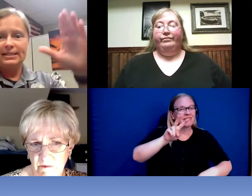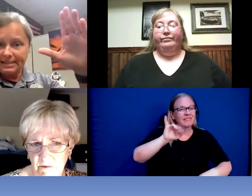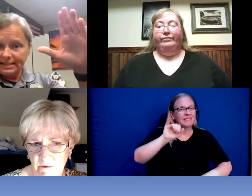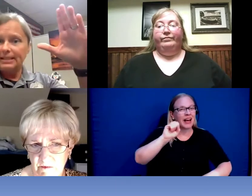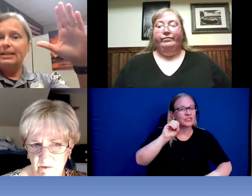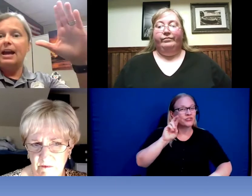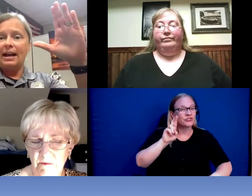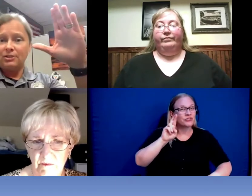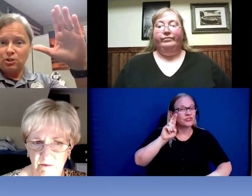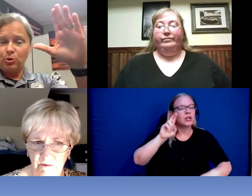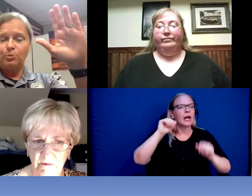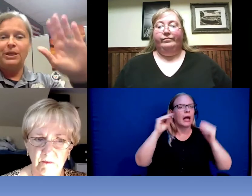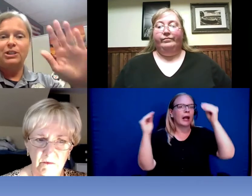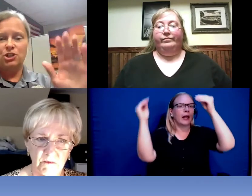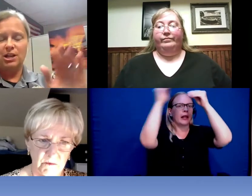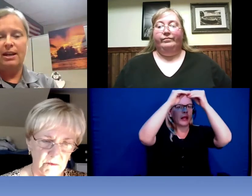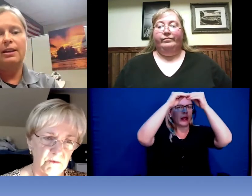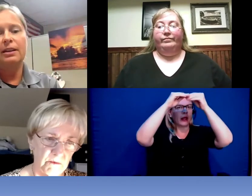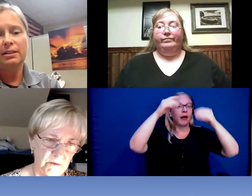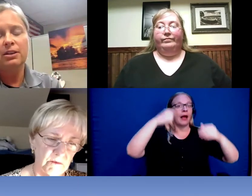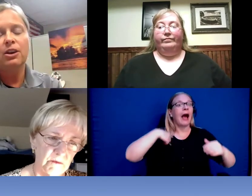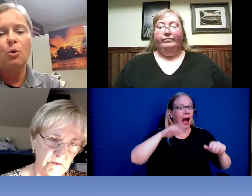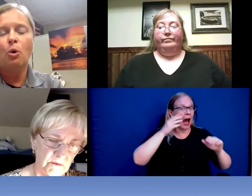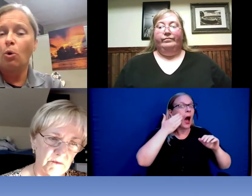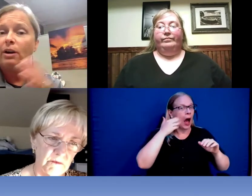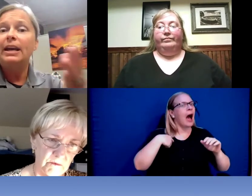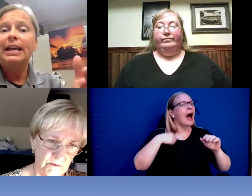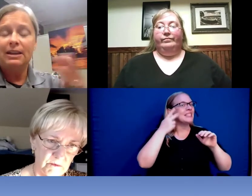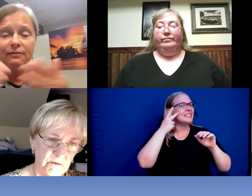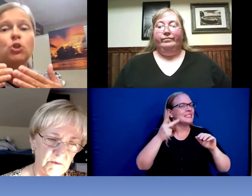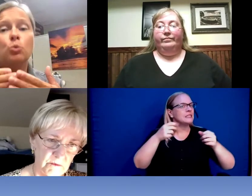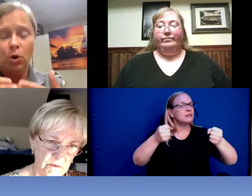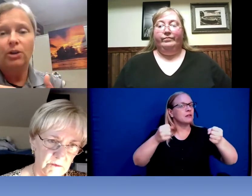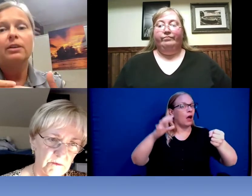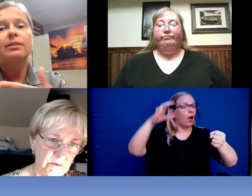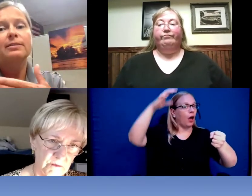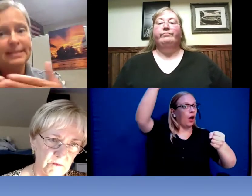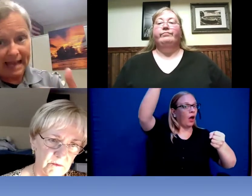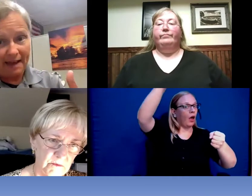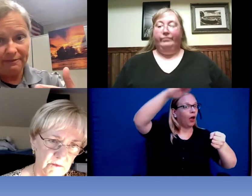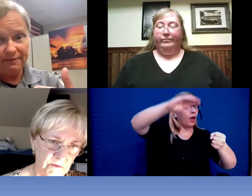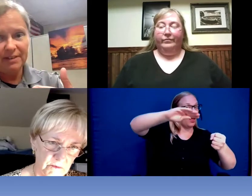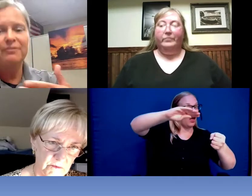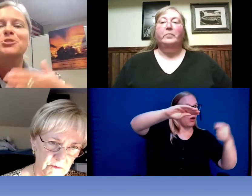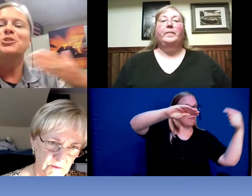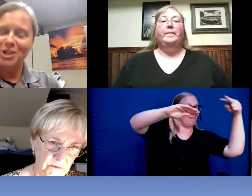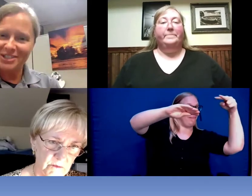see as you are reaching you know, or if you were deaf. Versus just